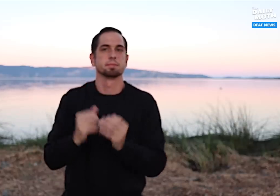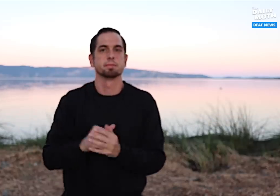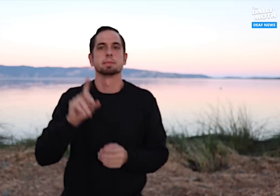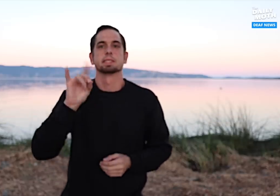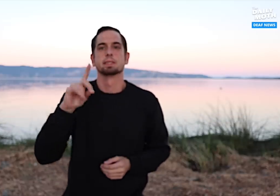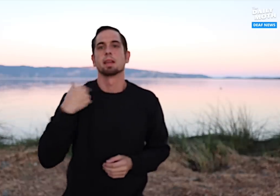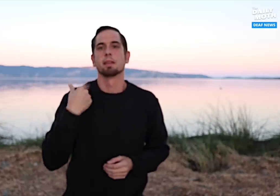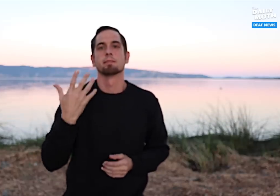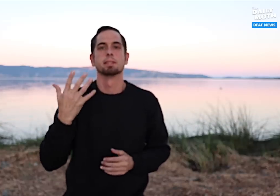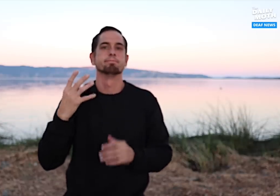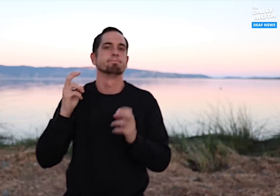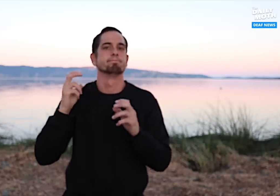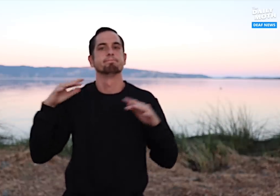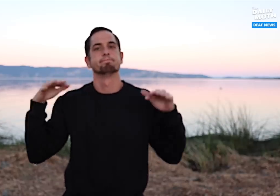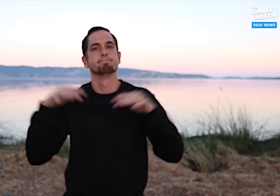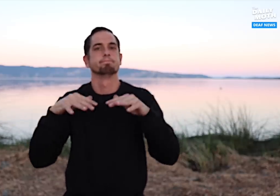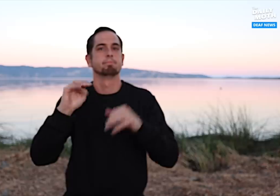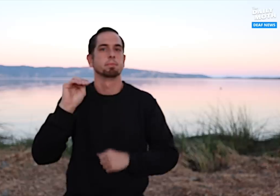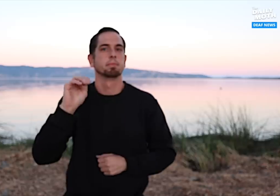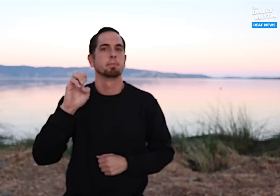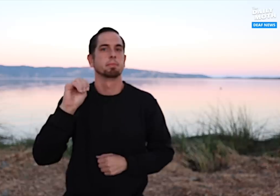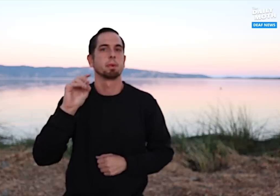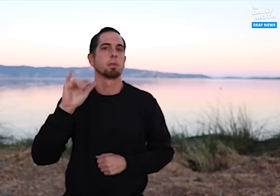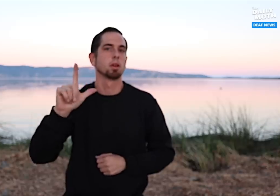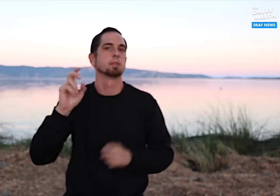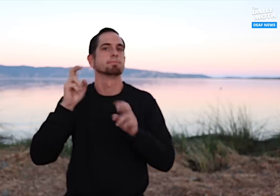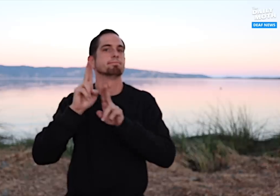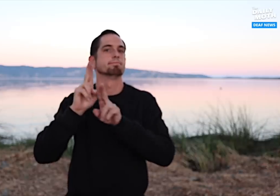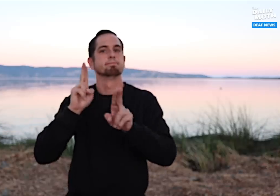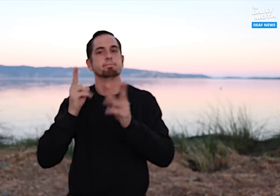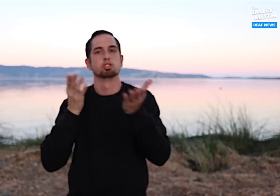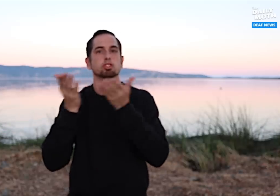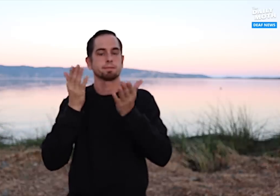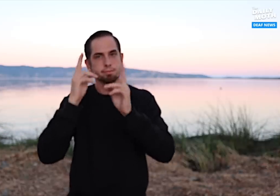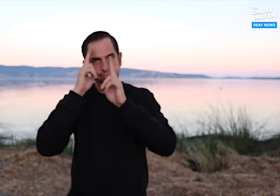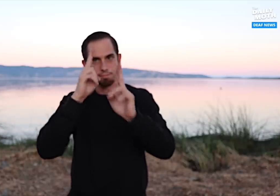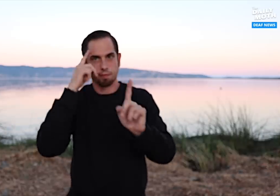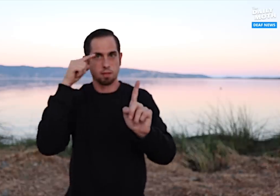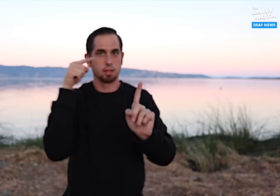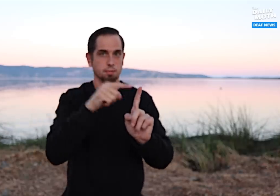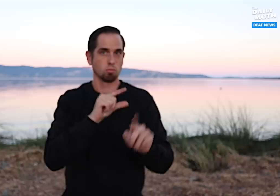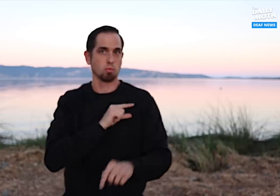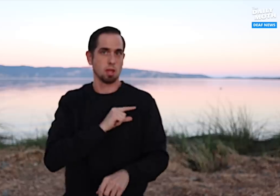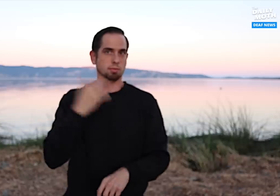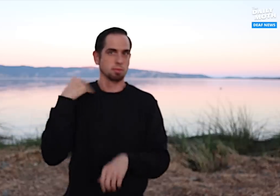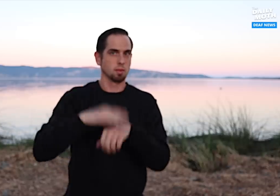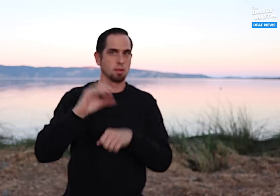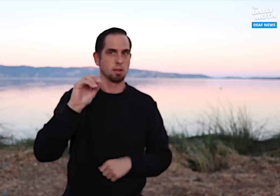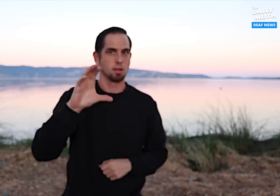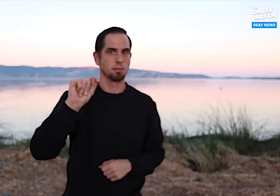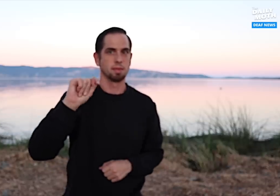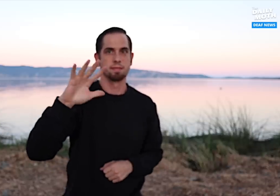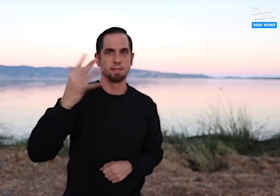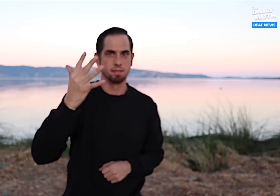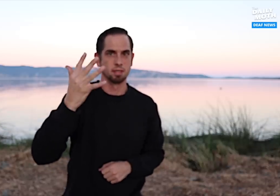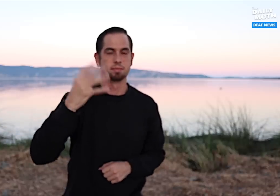There was a memorial service for Grant on October 5th.